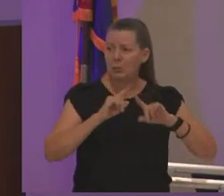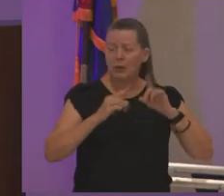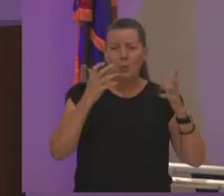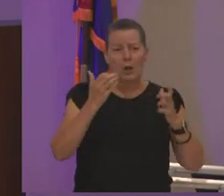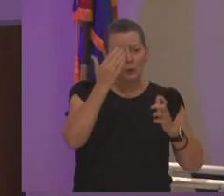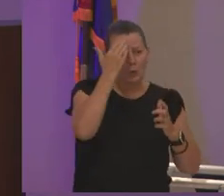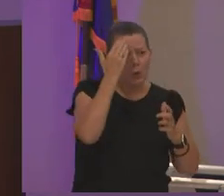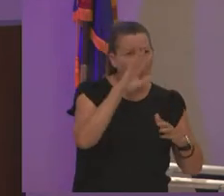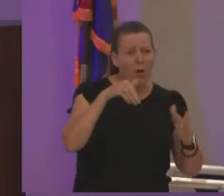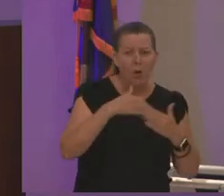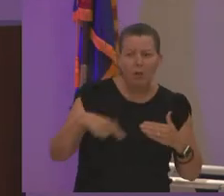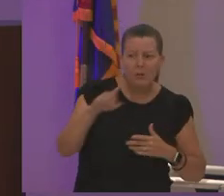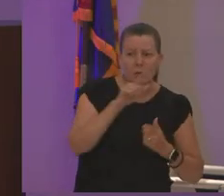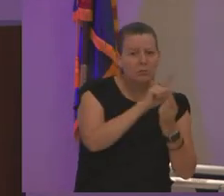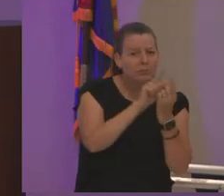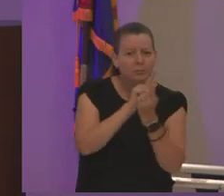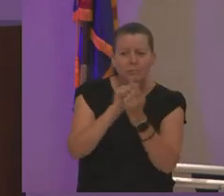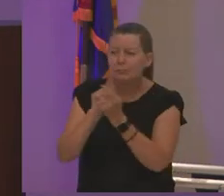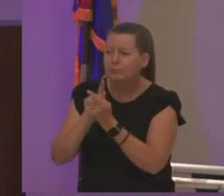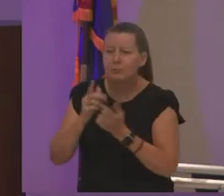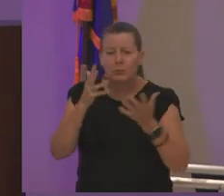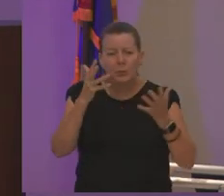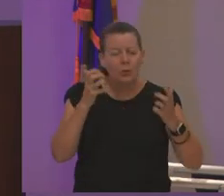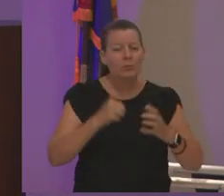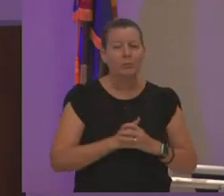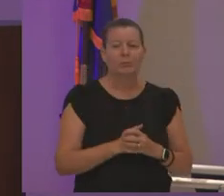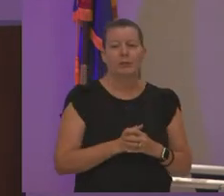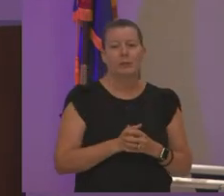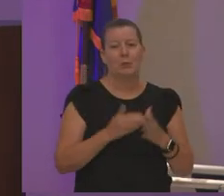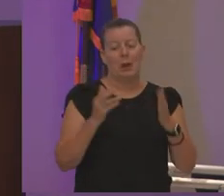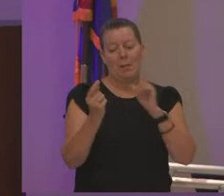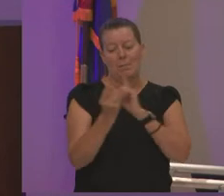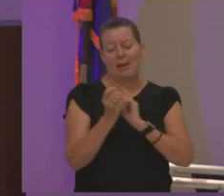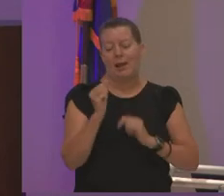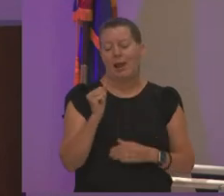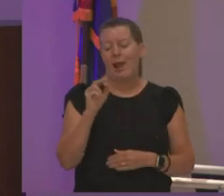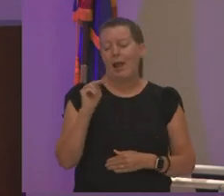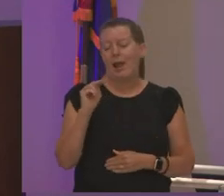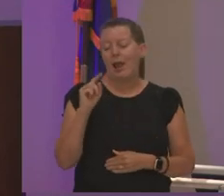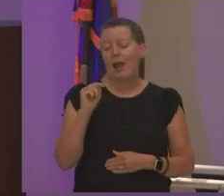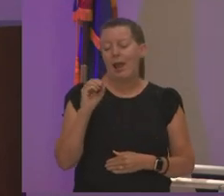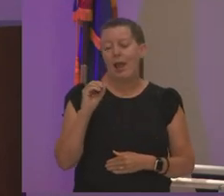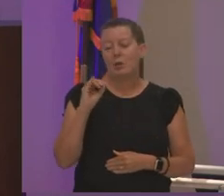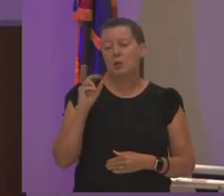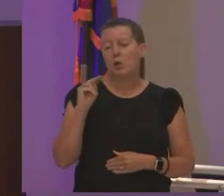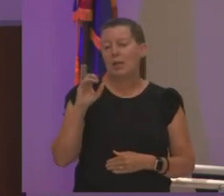you know and so got a chance to meet antoinette and meet with her virtually and her story was